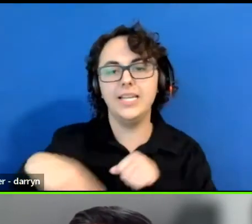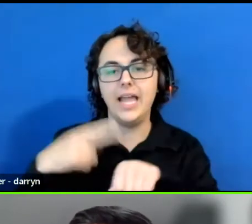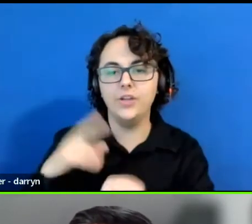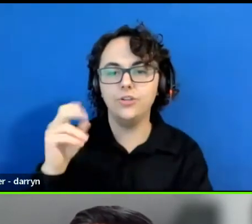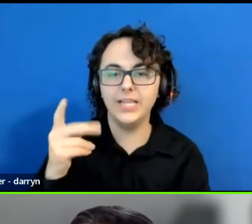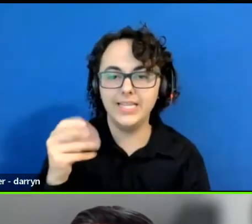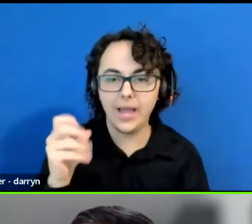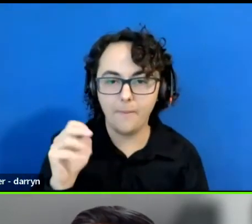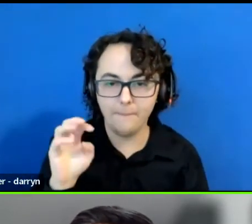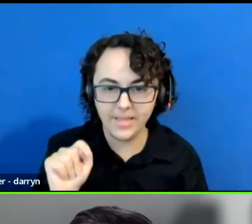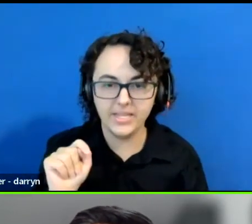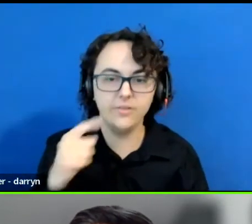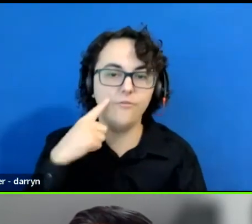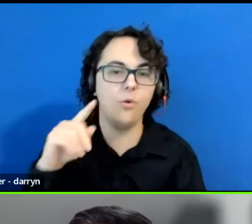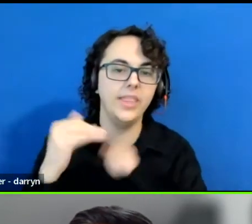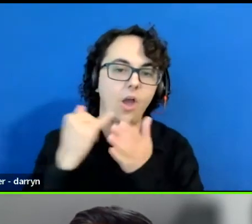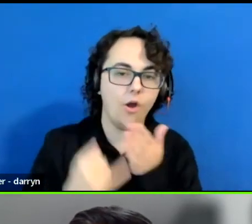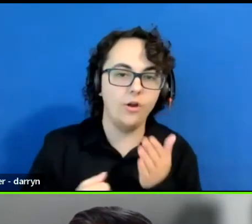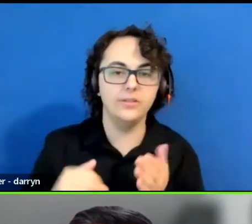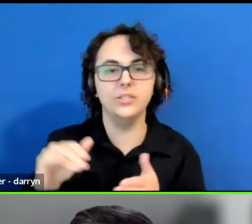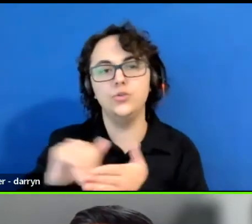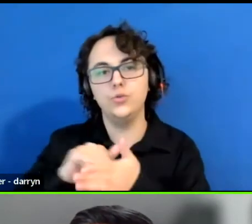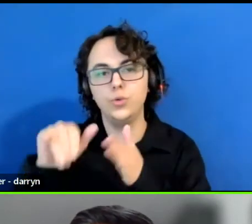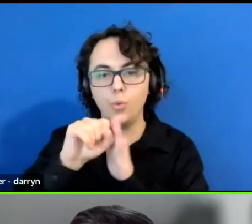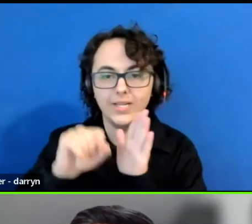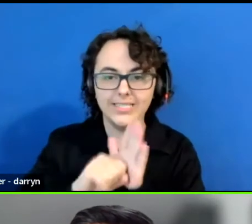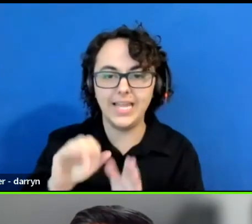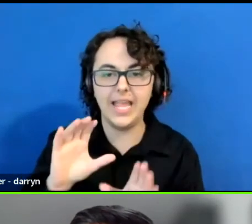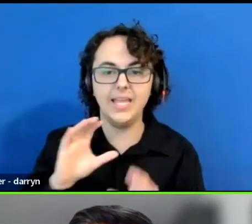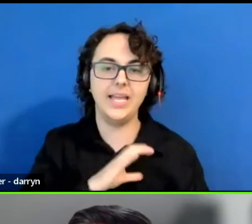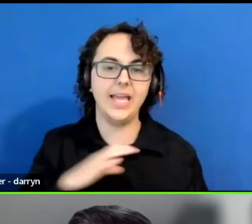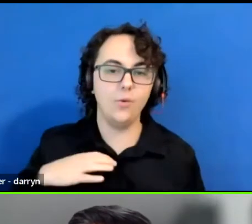New York State Council on the Arts, Fisher Dachs Associates,